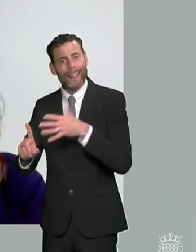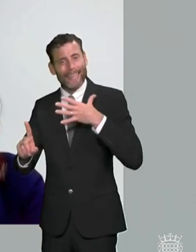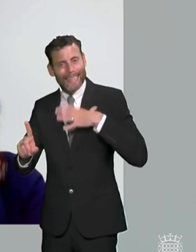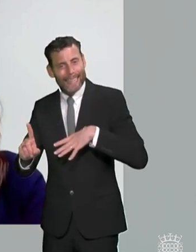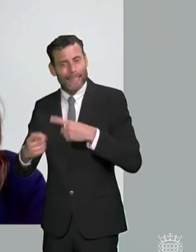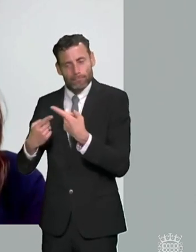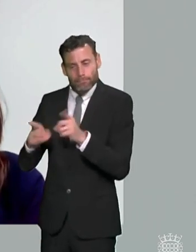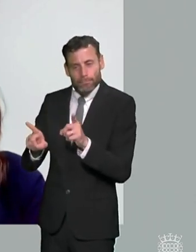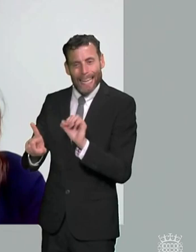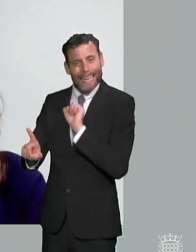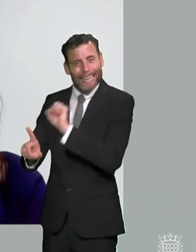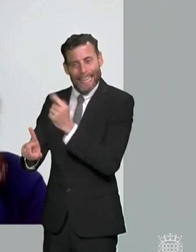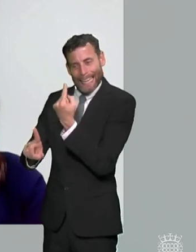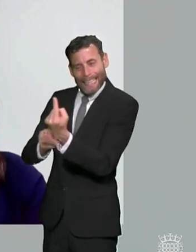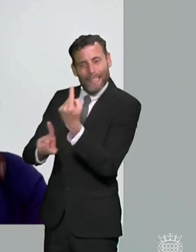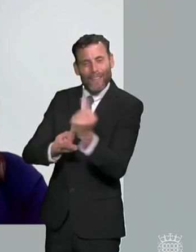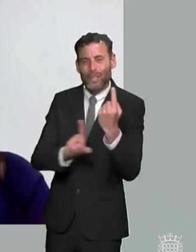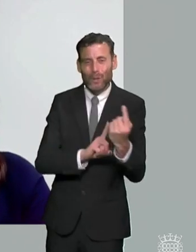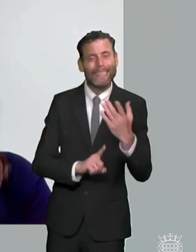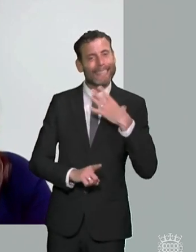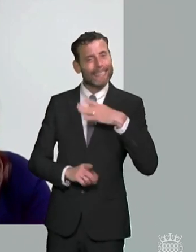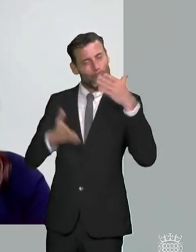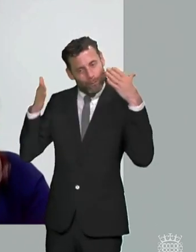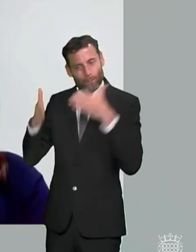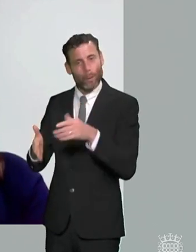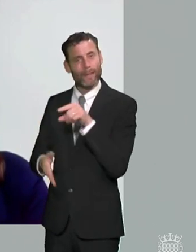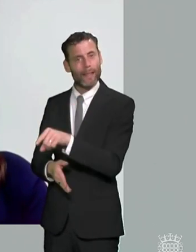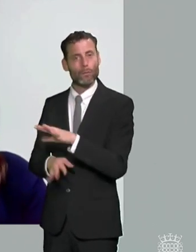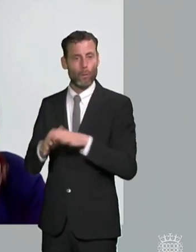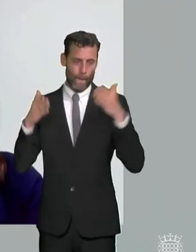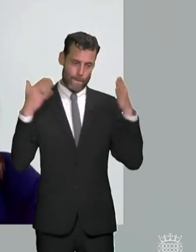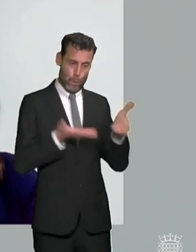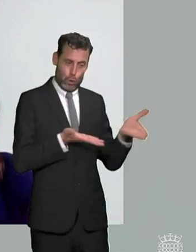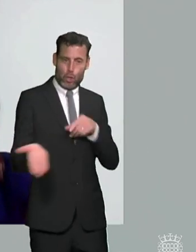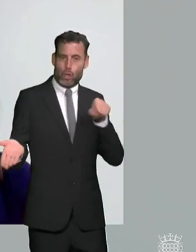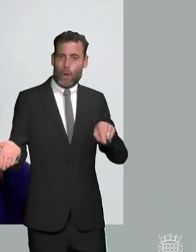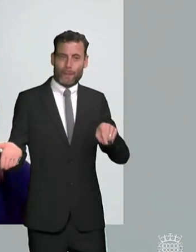individualized and and you know when you think about some of those rare conditions you know what